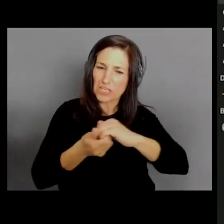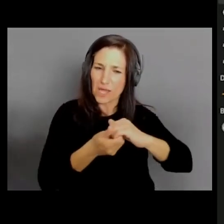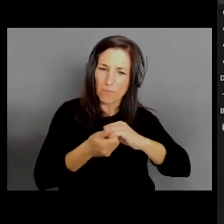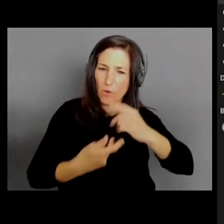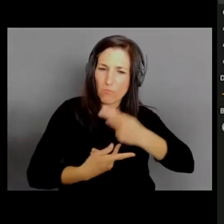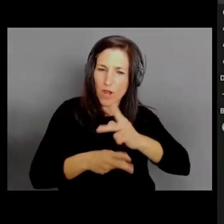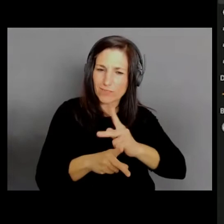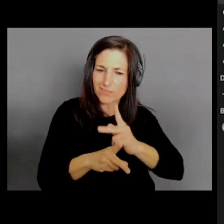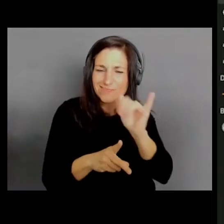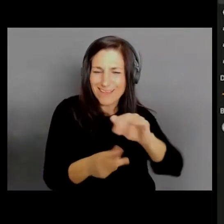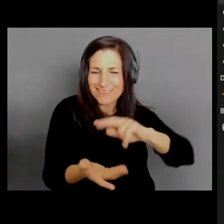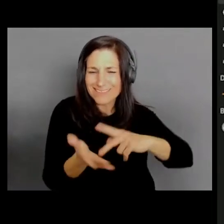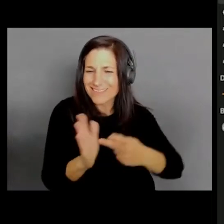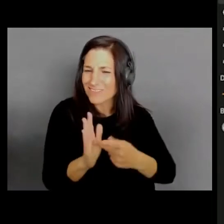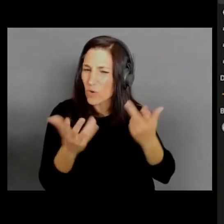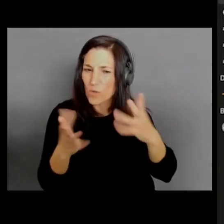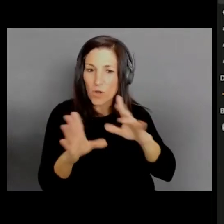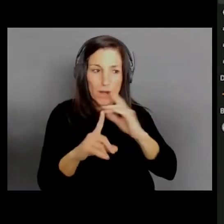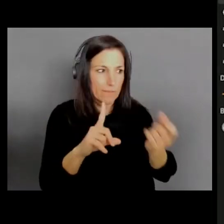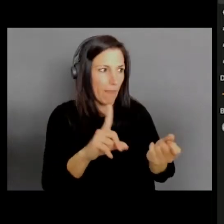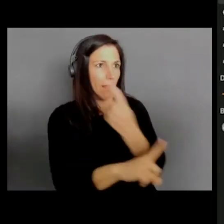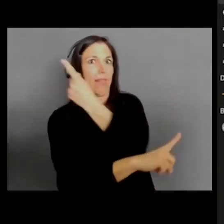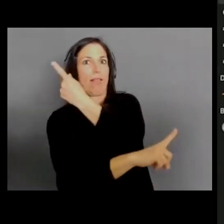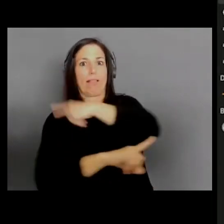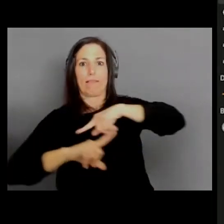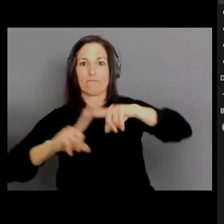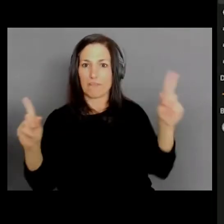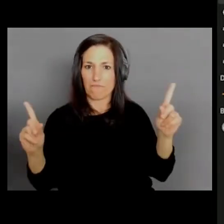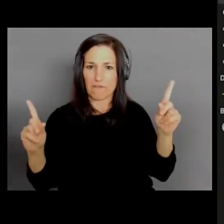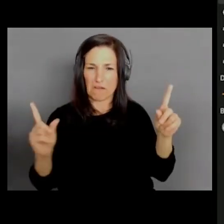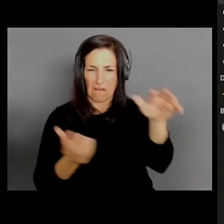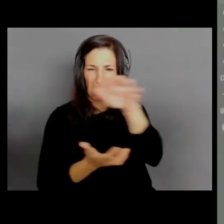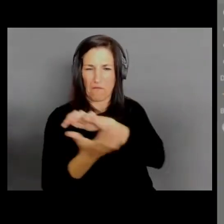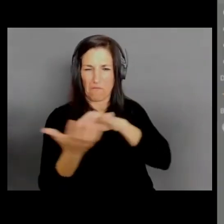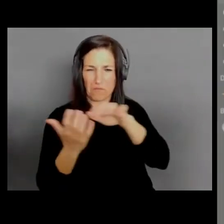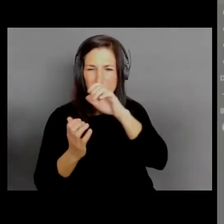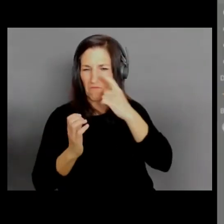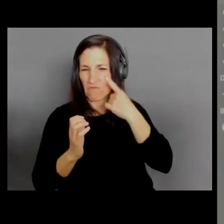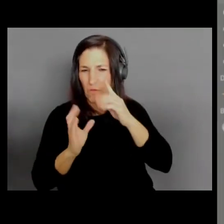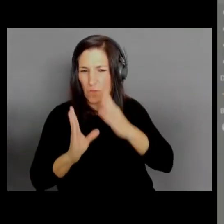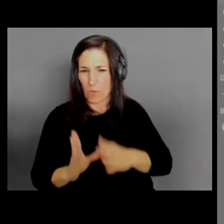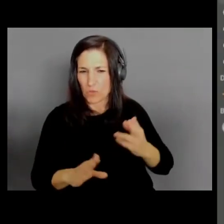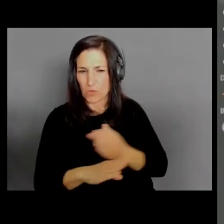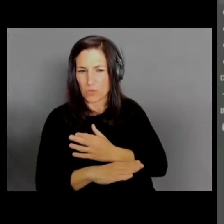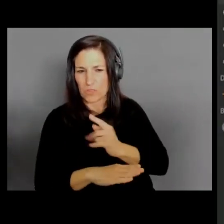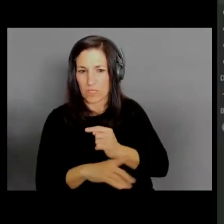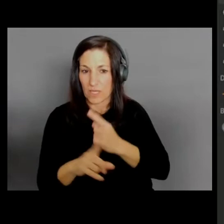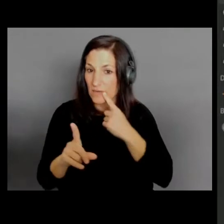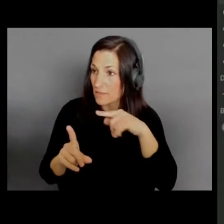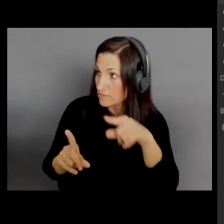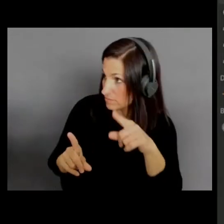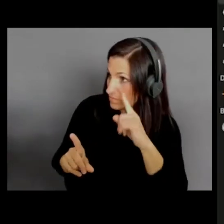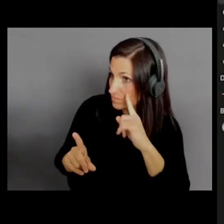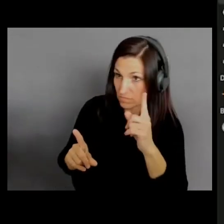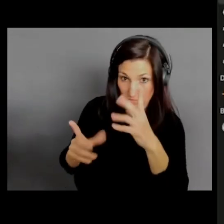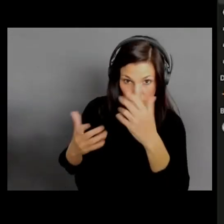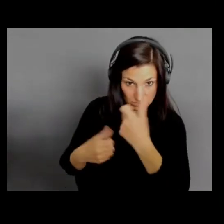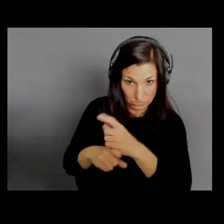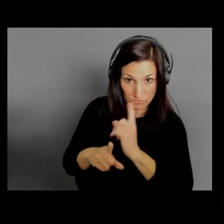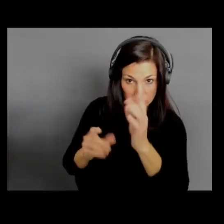or too confusing for the end user. [AM] I don't wanna have to relearn everything, right? [Joel] Yeah, exactly, exactly. And so you can see, you can do direct messages.